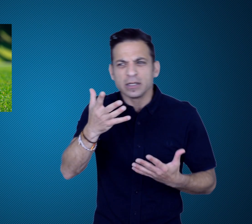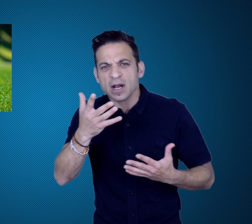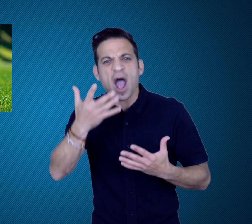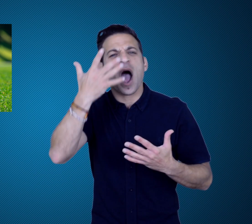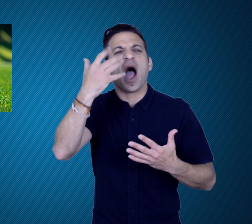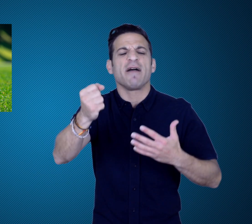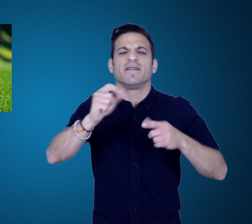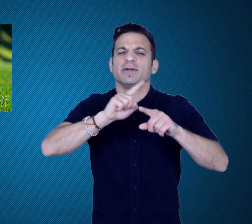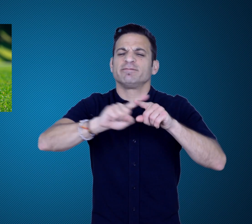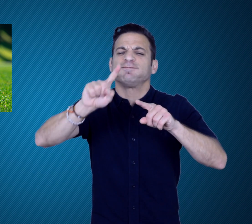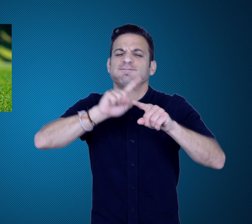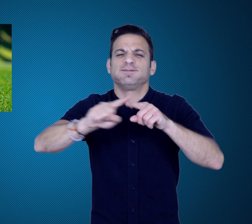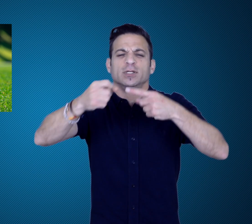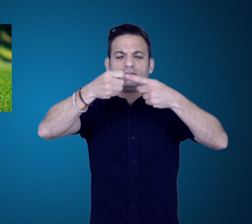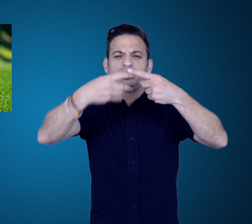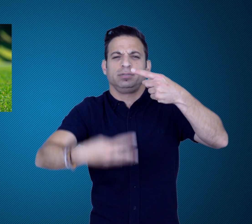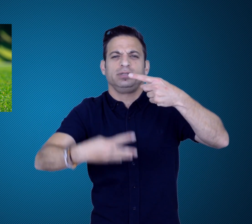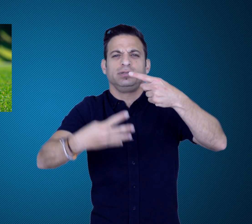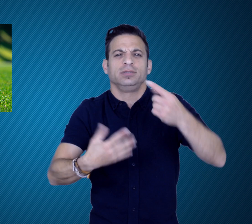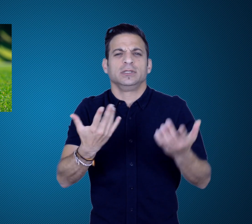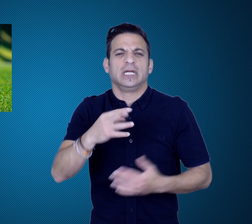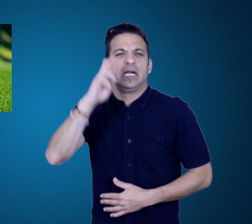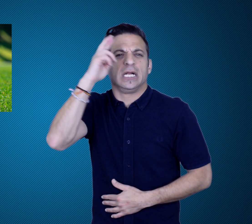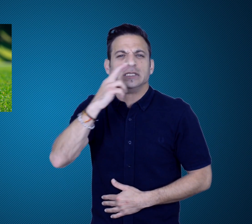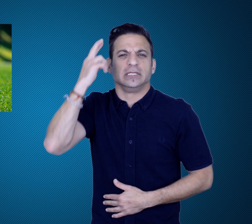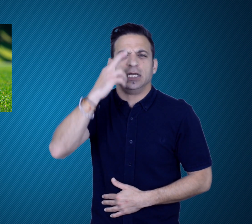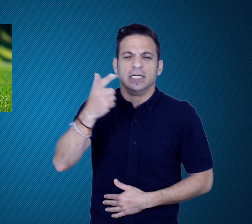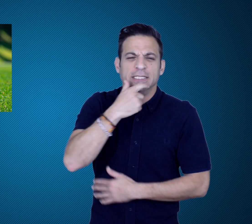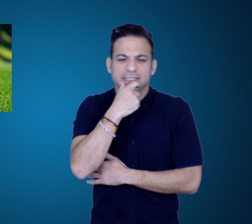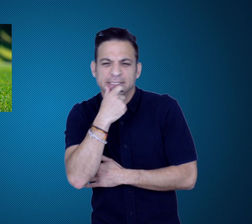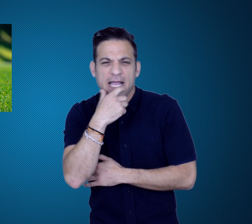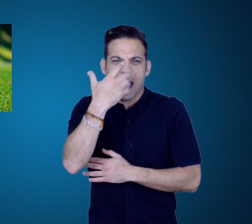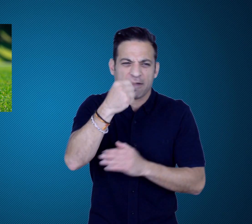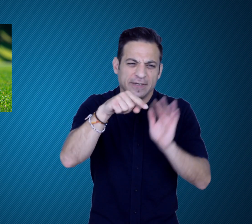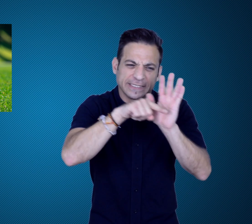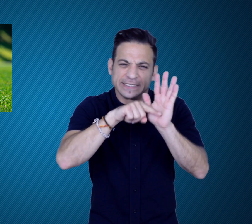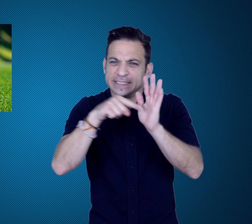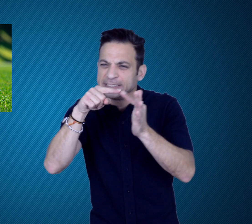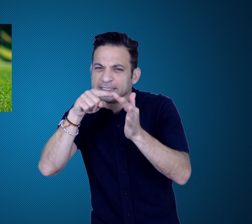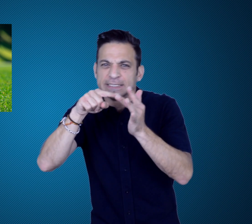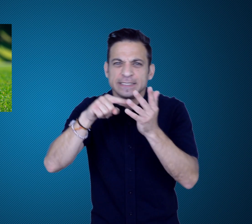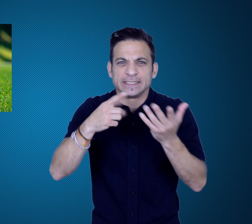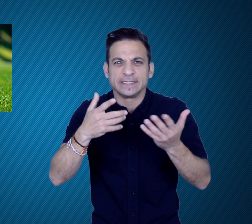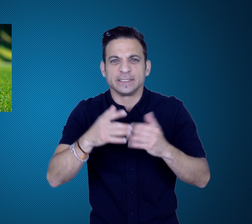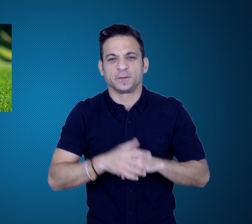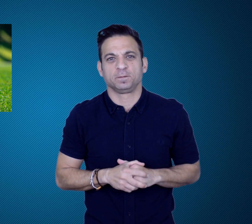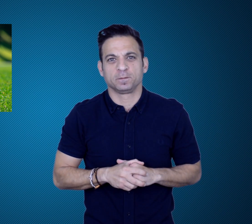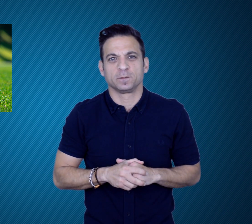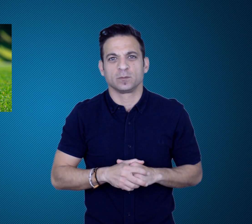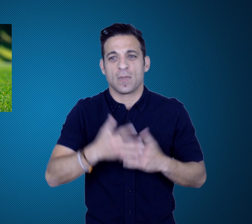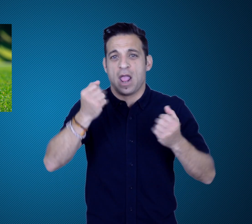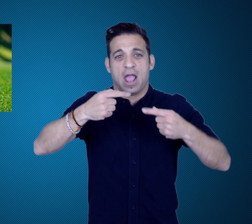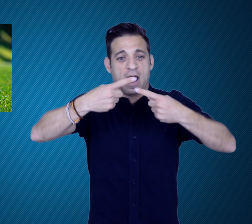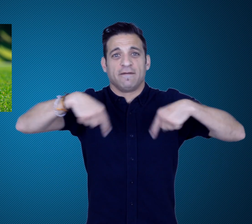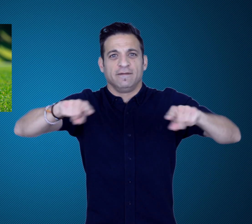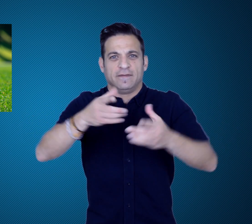not postponed to 2021 was because of several reasons.